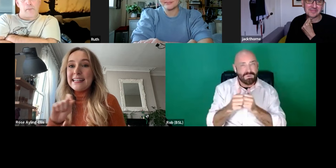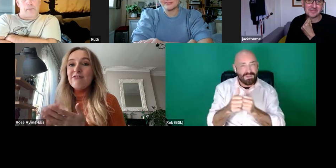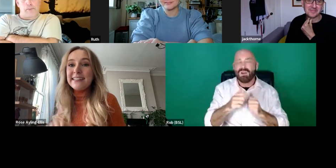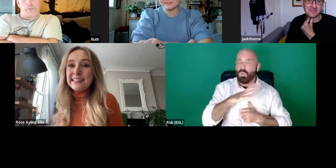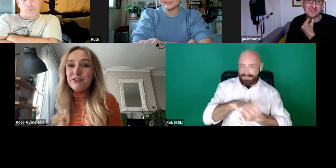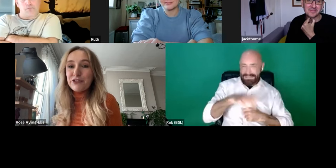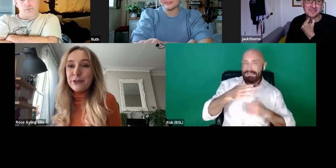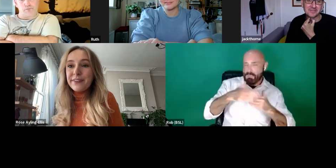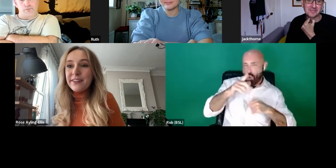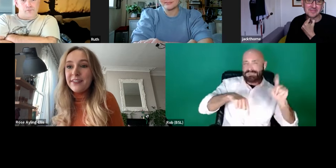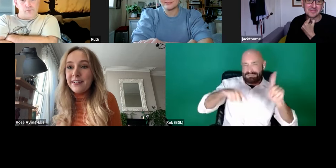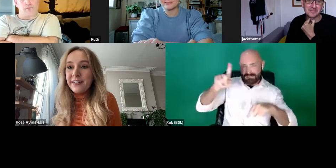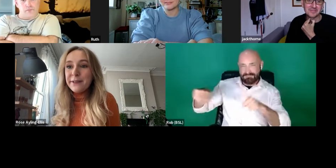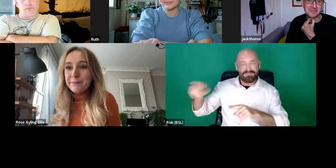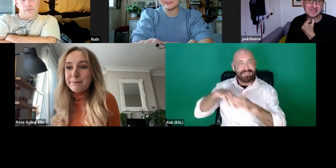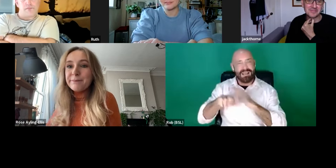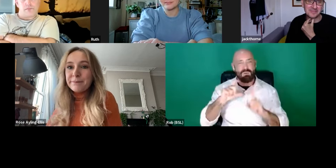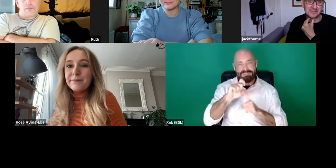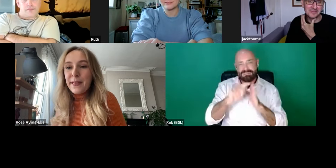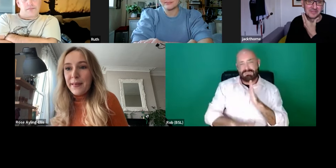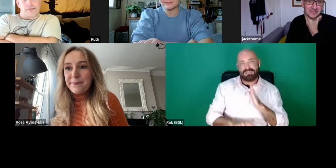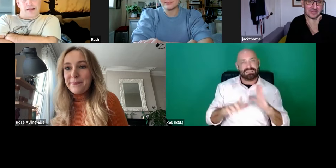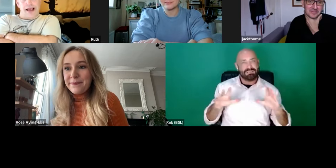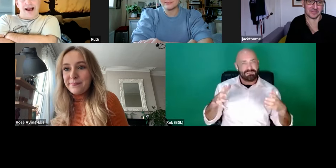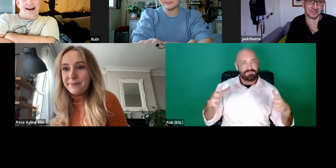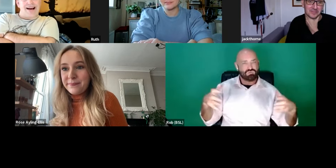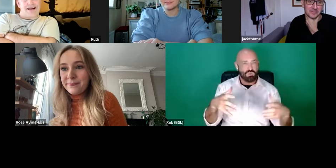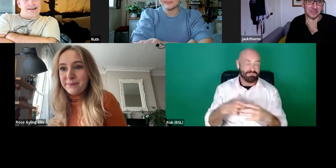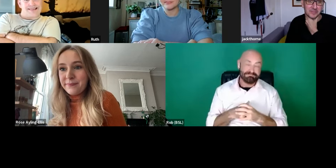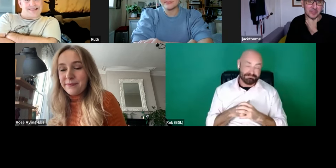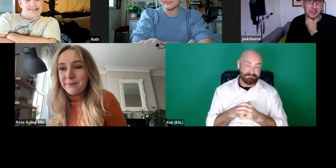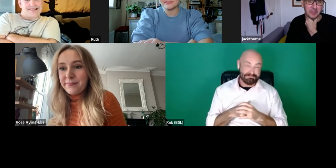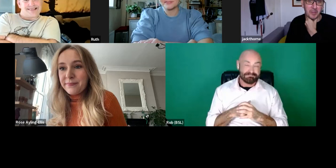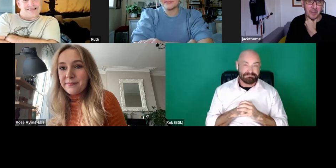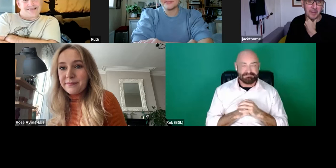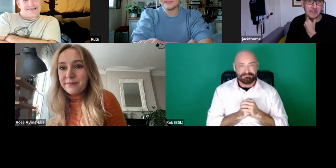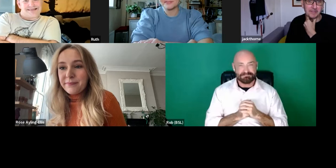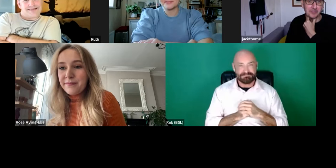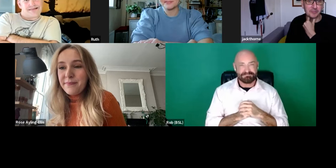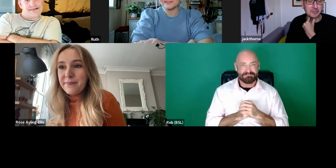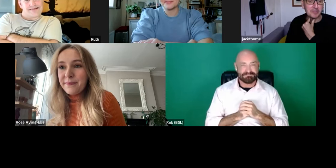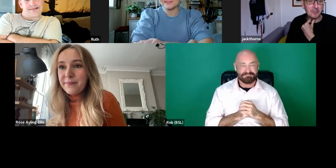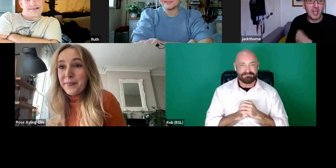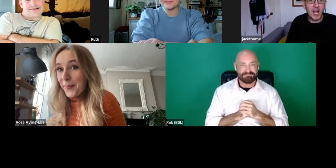in our writing group.